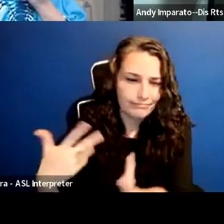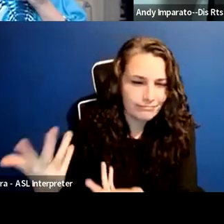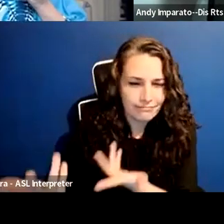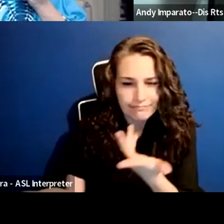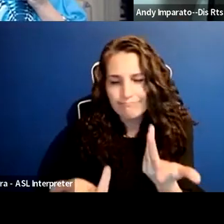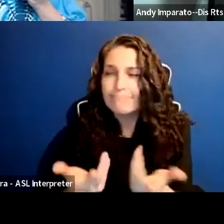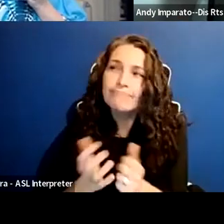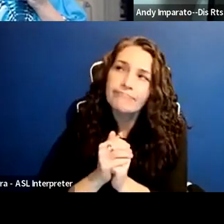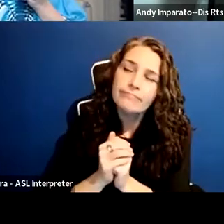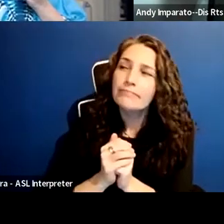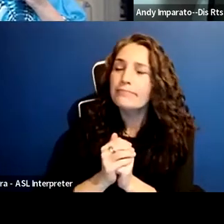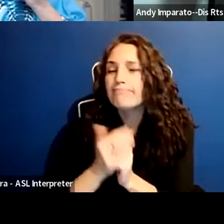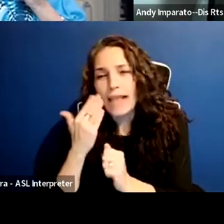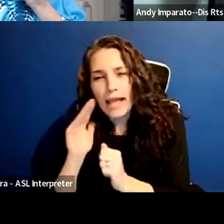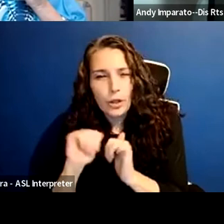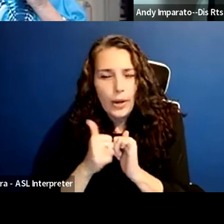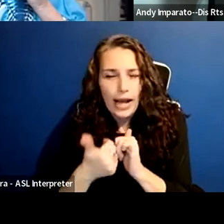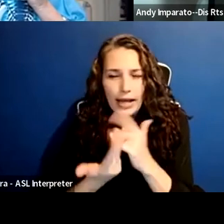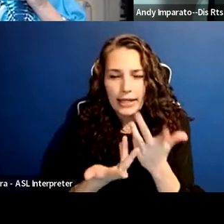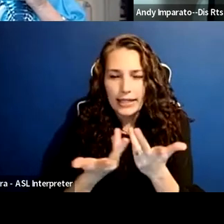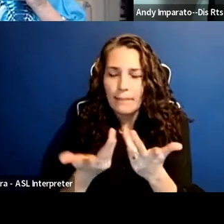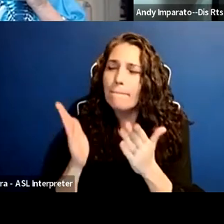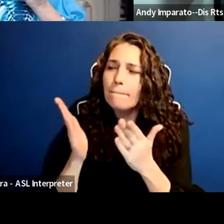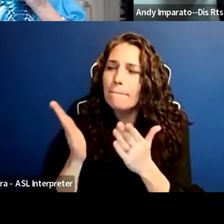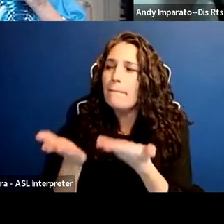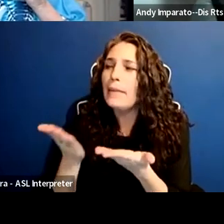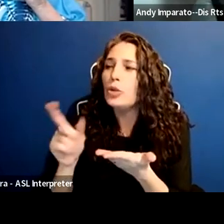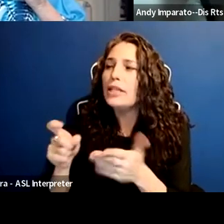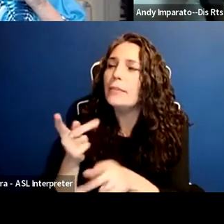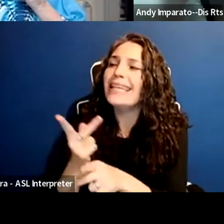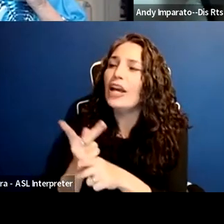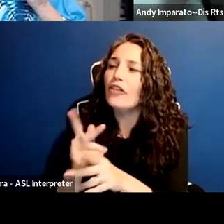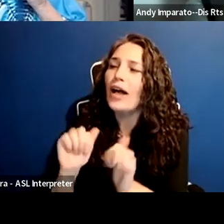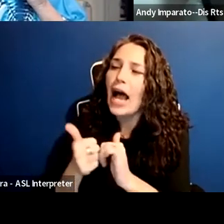I don't know, may need to be looked at a little carefully. Right? It can be complex.